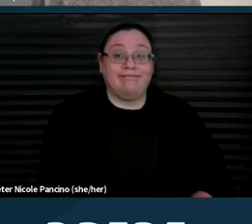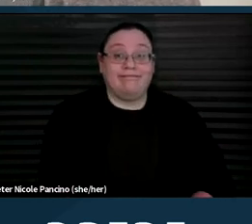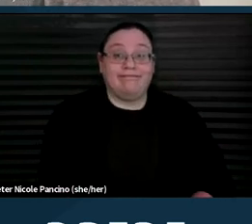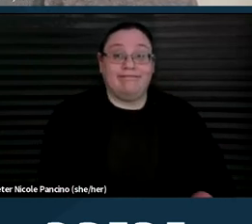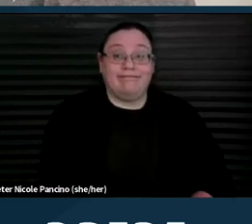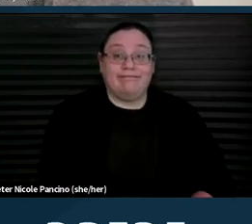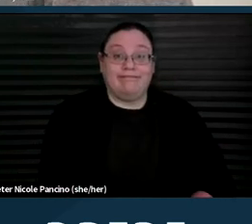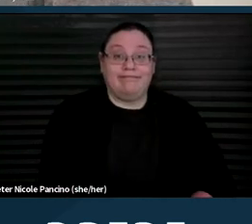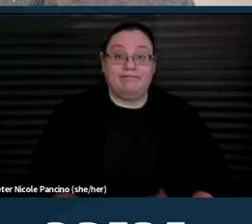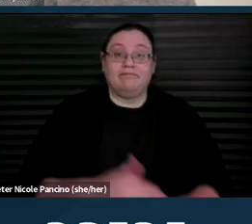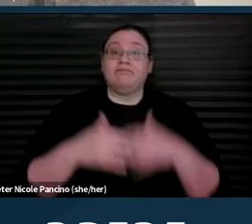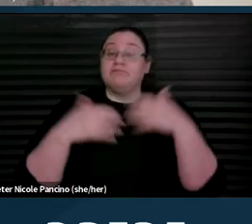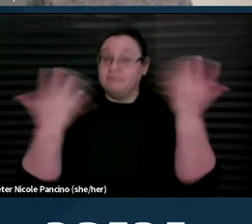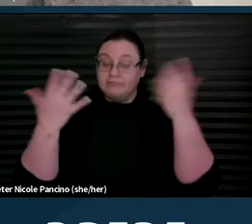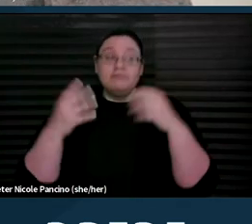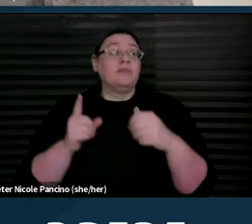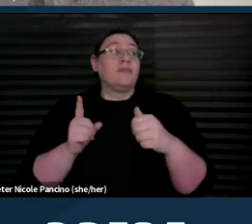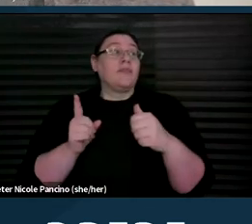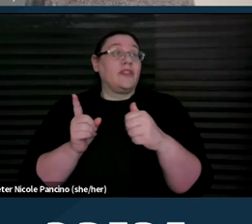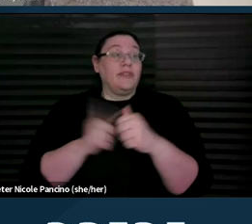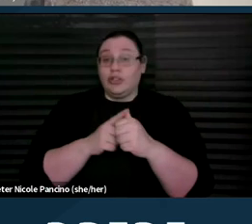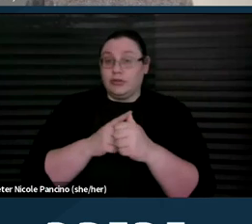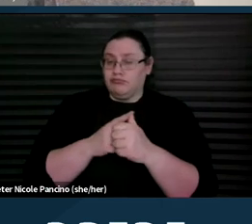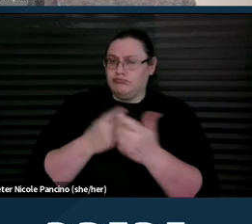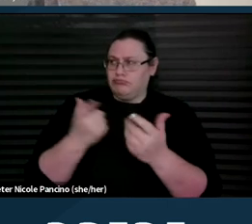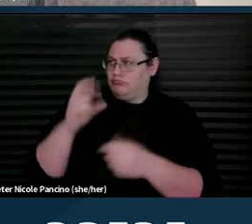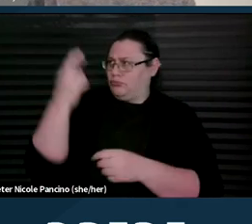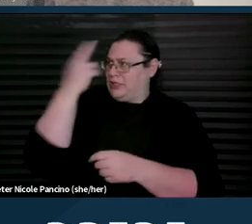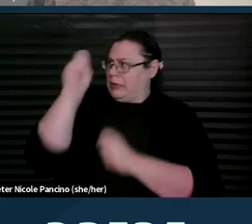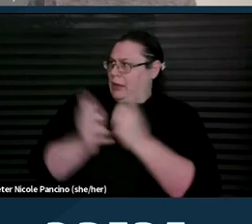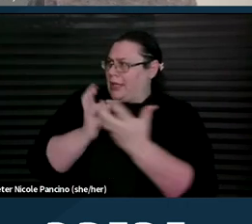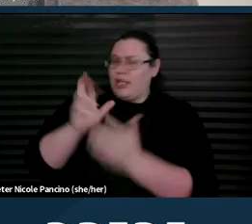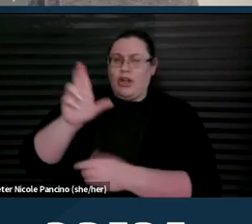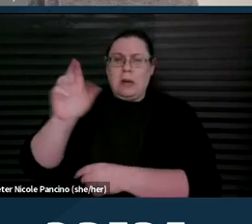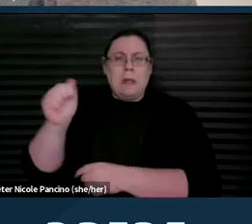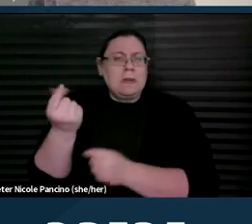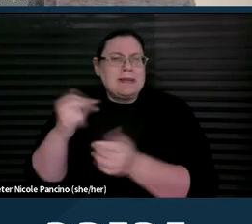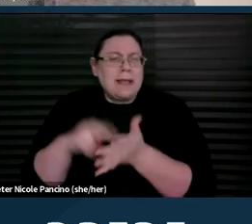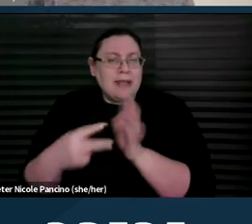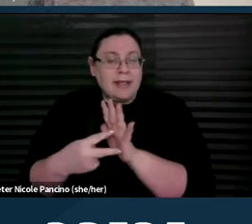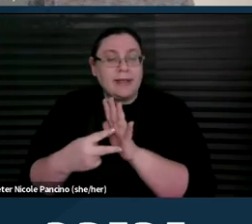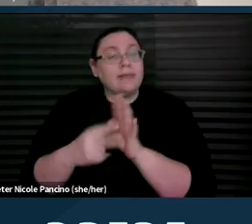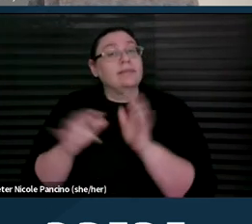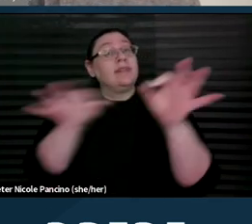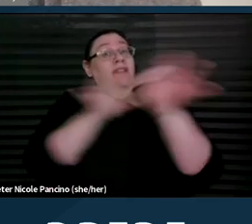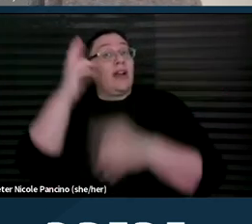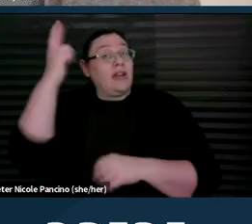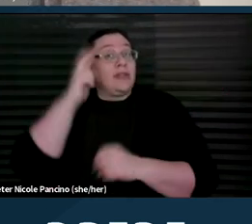So first, what are reasonable accommodations? The definition of a reasonable accommodation is a change